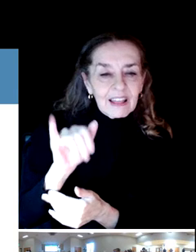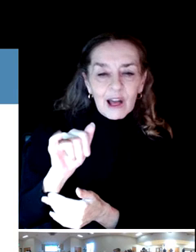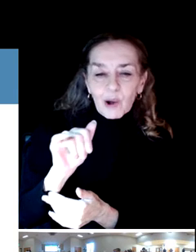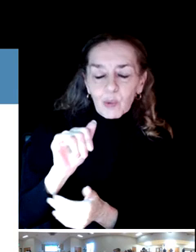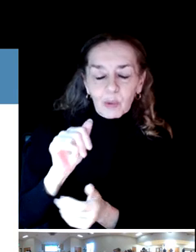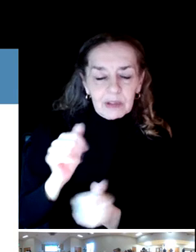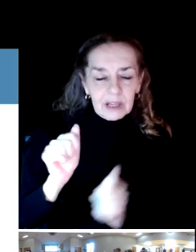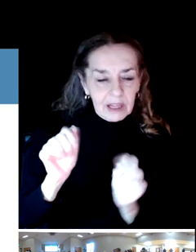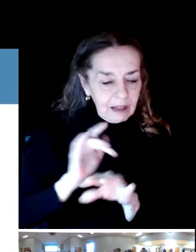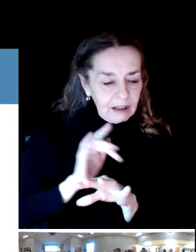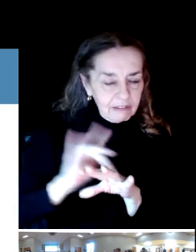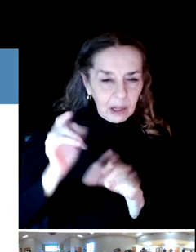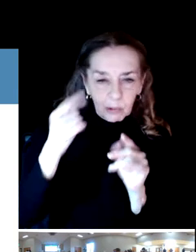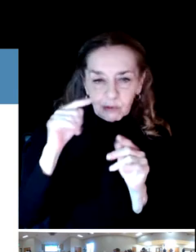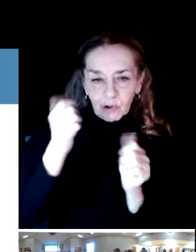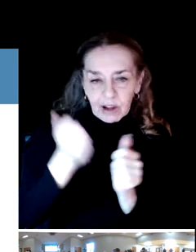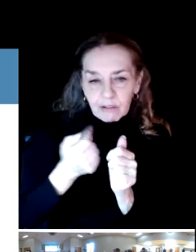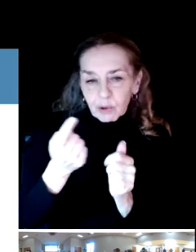to review and to look at.